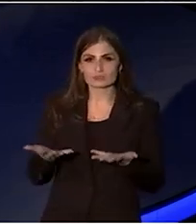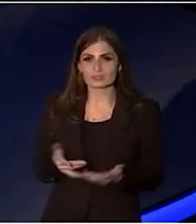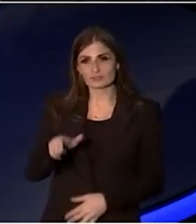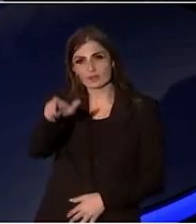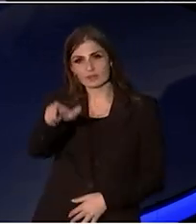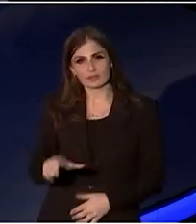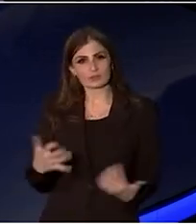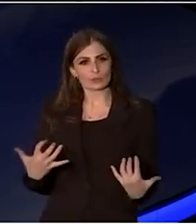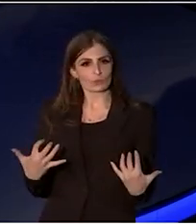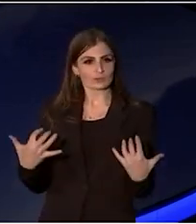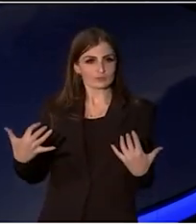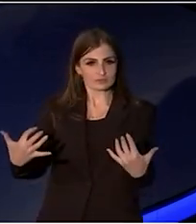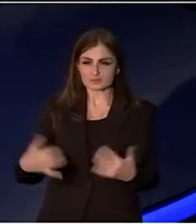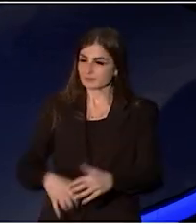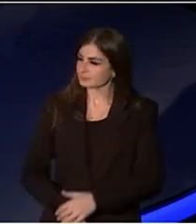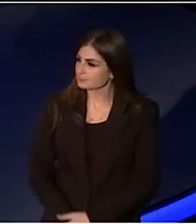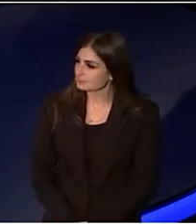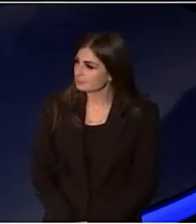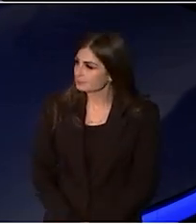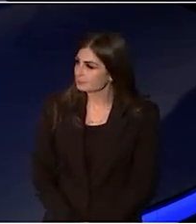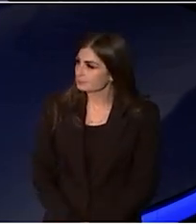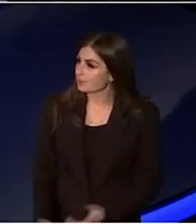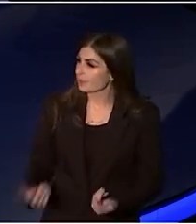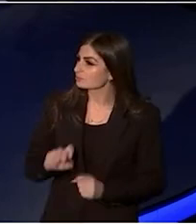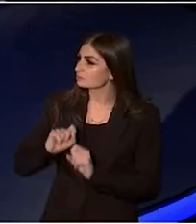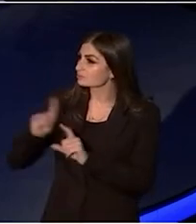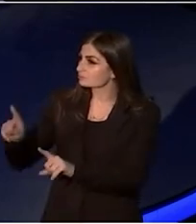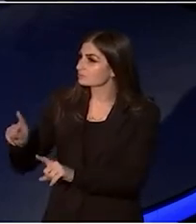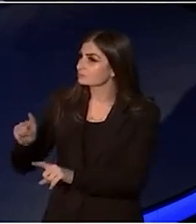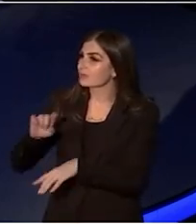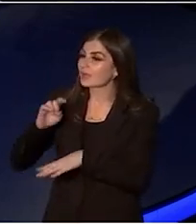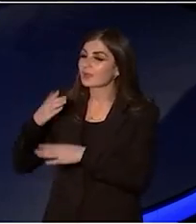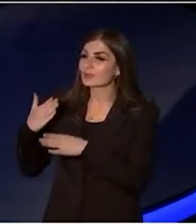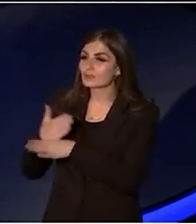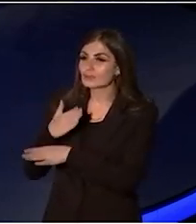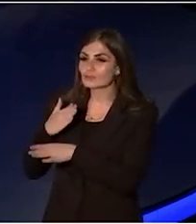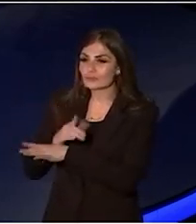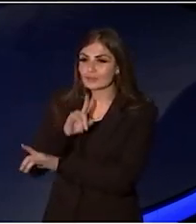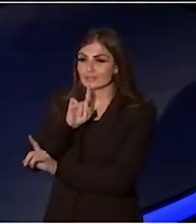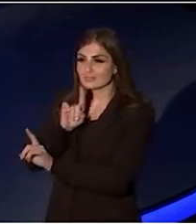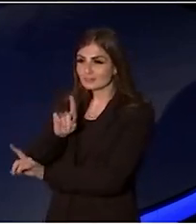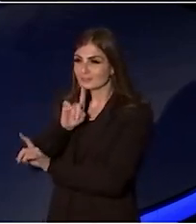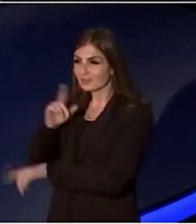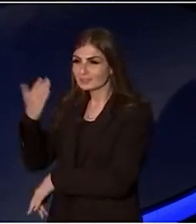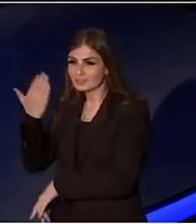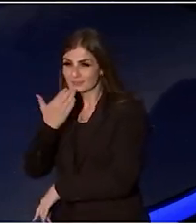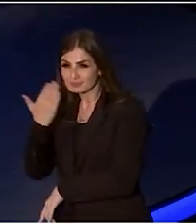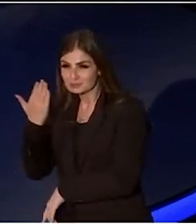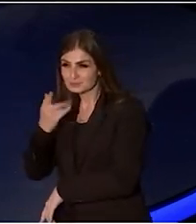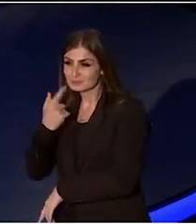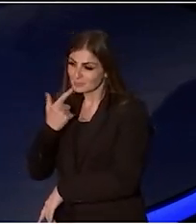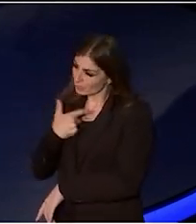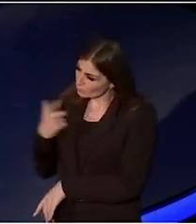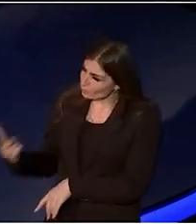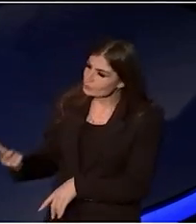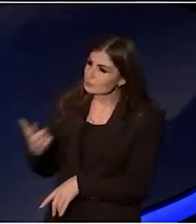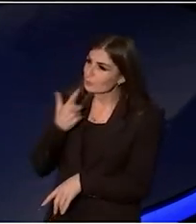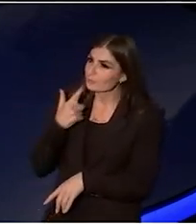I actually went to my careers advisor saying I wanted to be a theatre director. The careers adviser lied to me, said there wasn't a course.